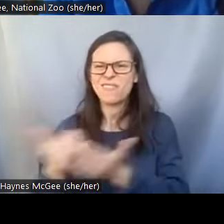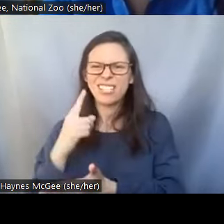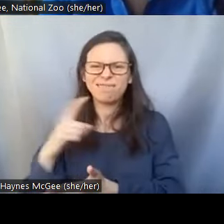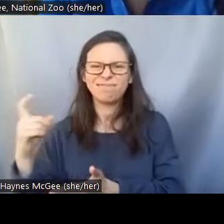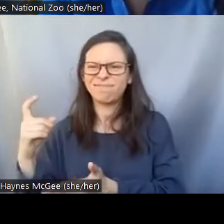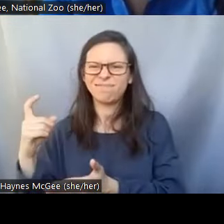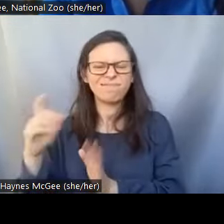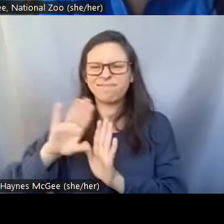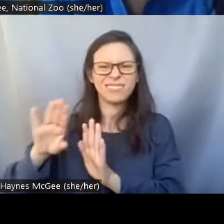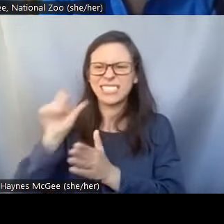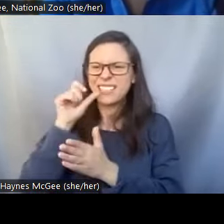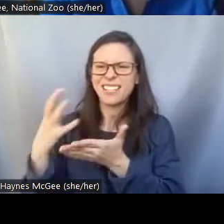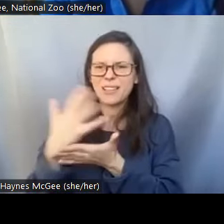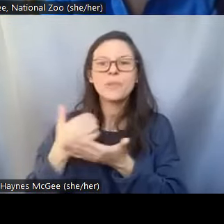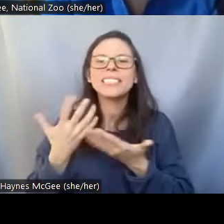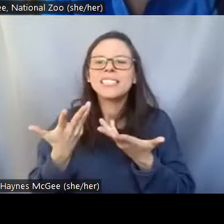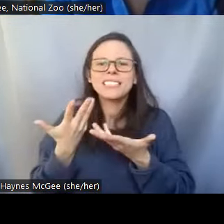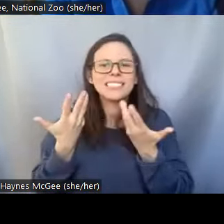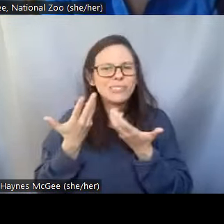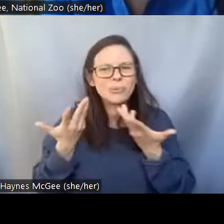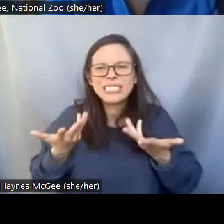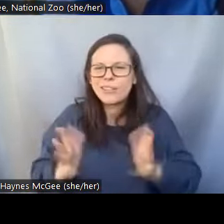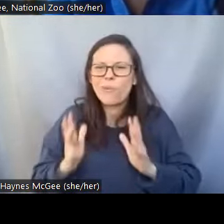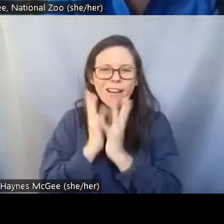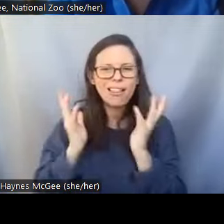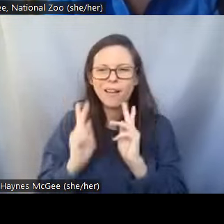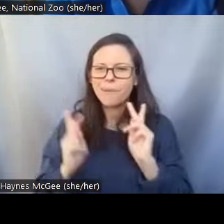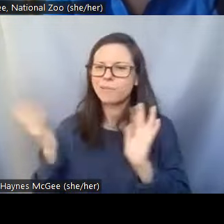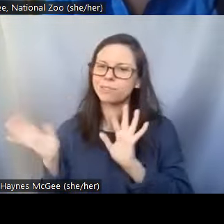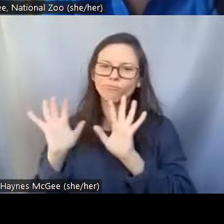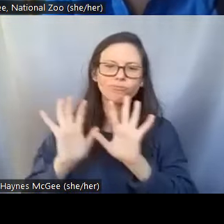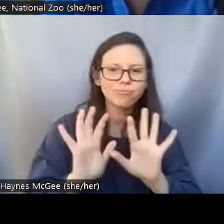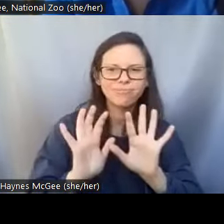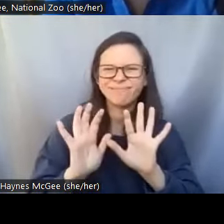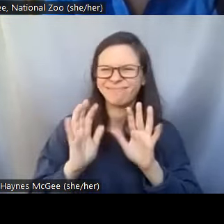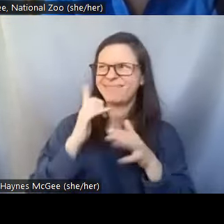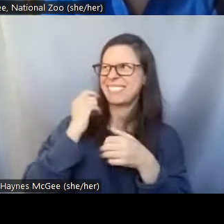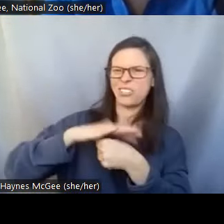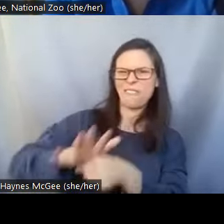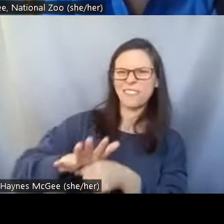outside at the same time so we just use um cryopreserved semen that we have from the male